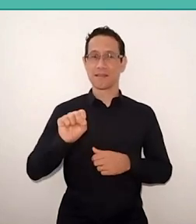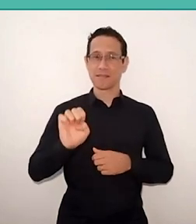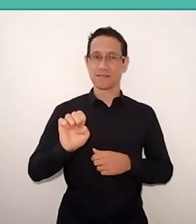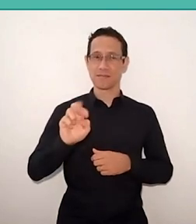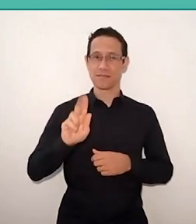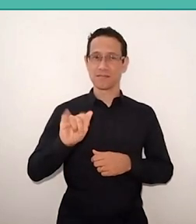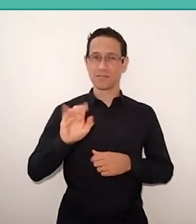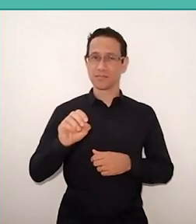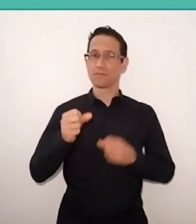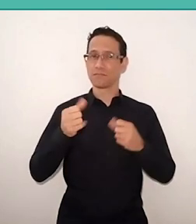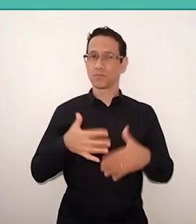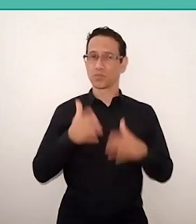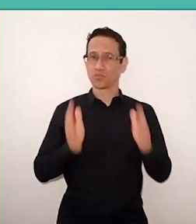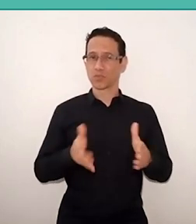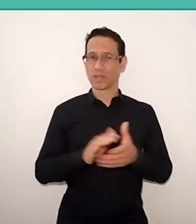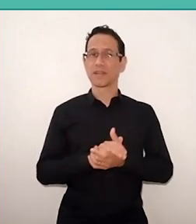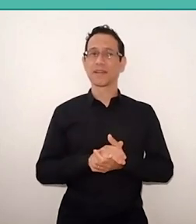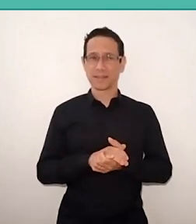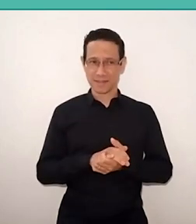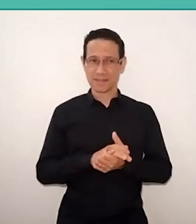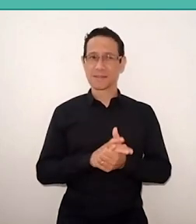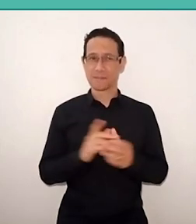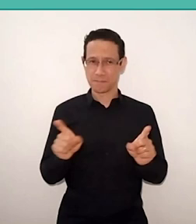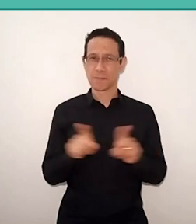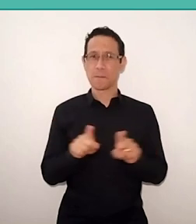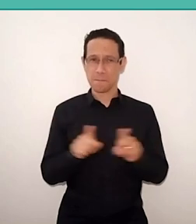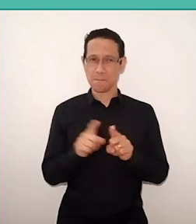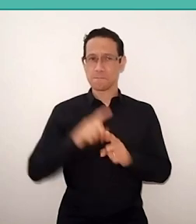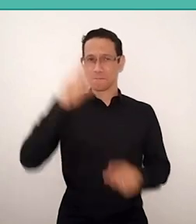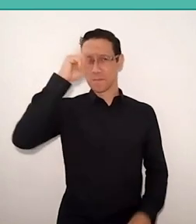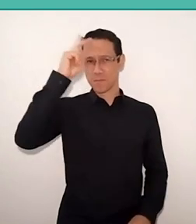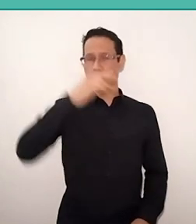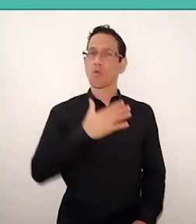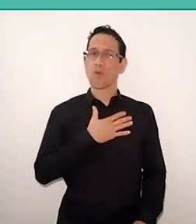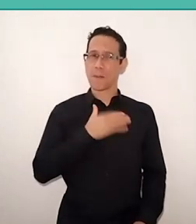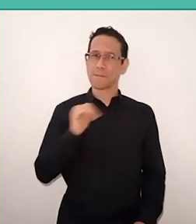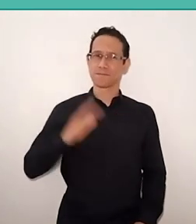Actually, I realized too that I like more Freire because